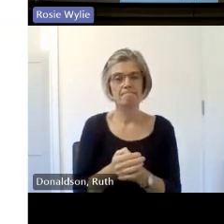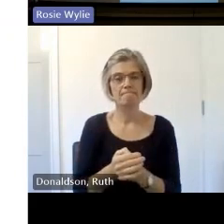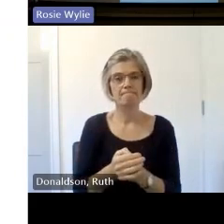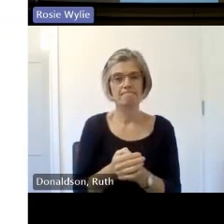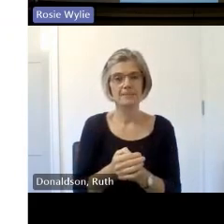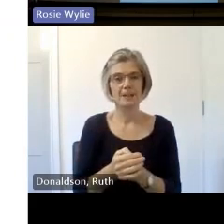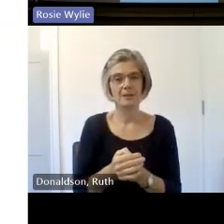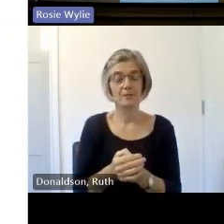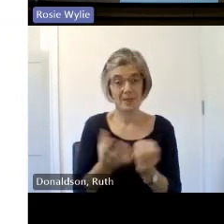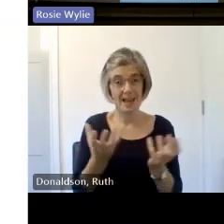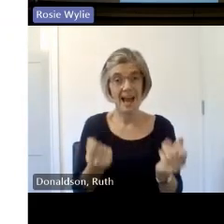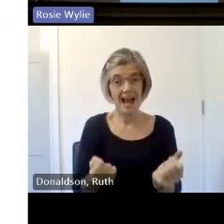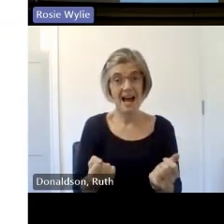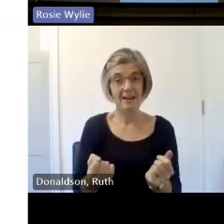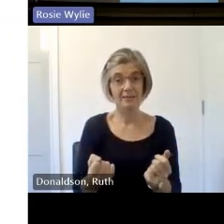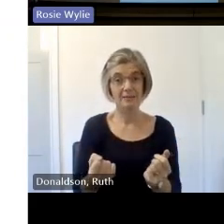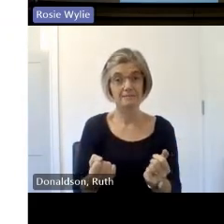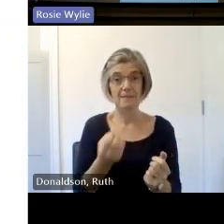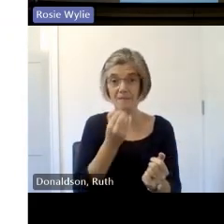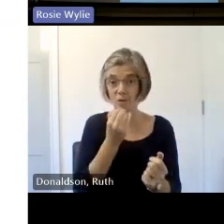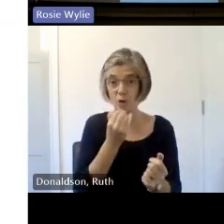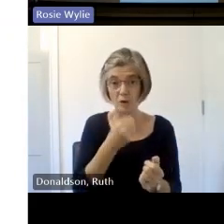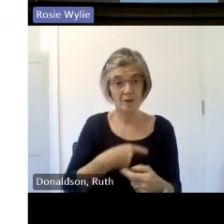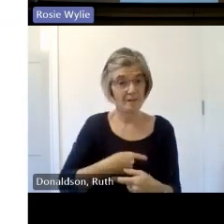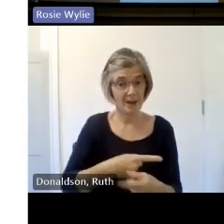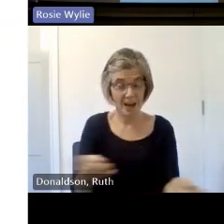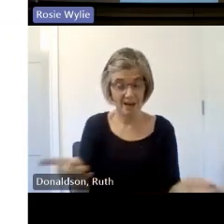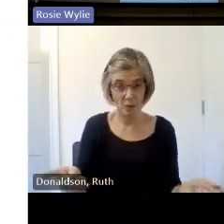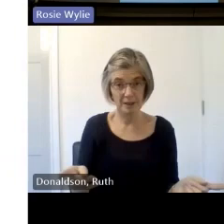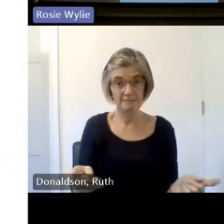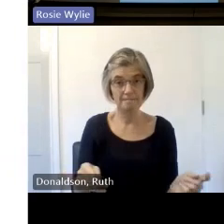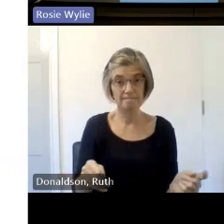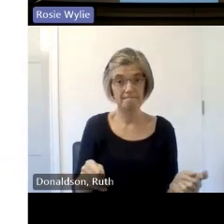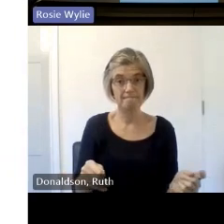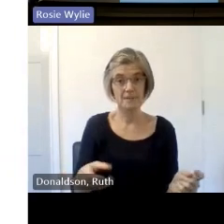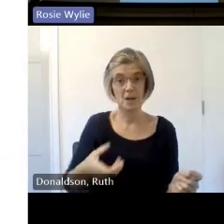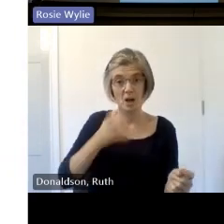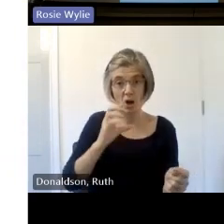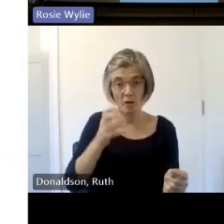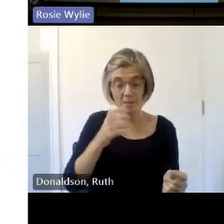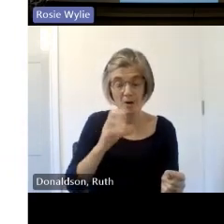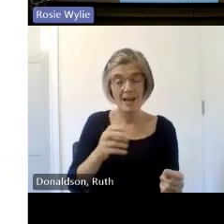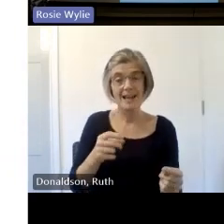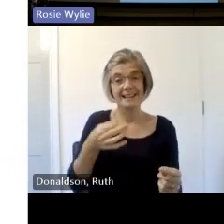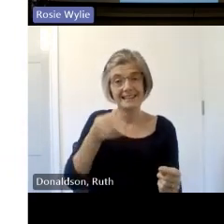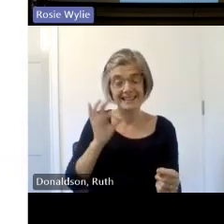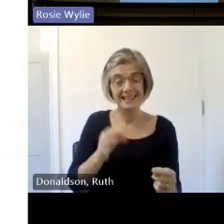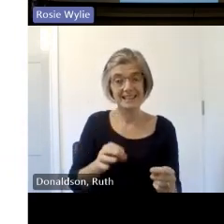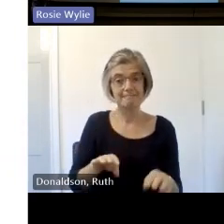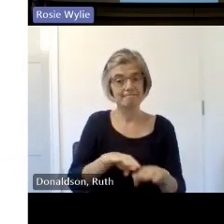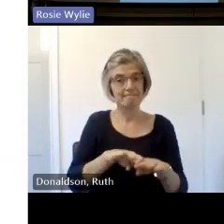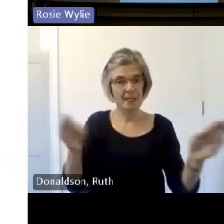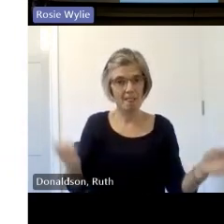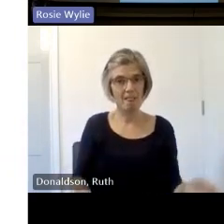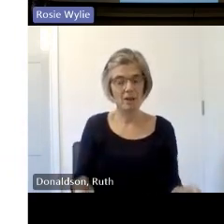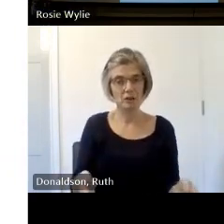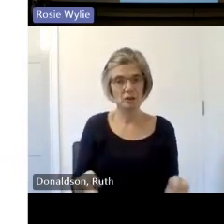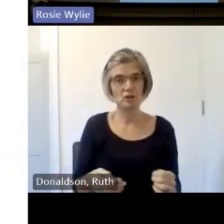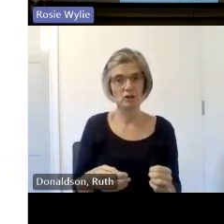main breaks and lunch there'll be a buffet lunch um provided vegetarian and vegan and um catering